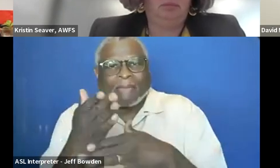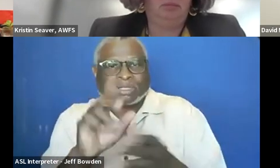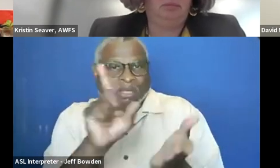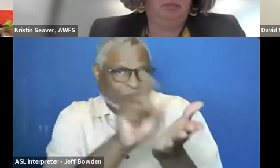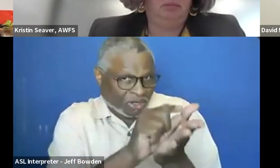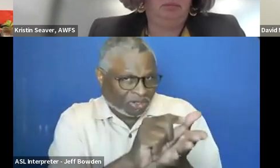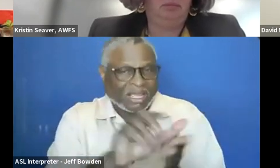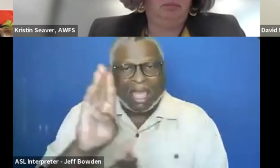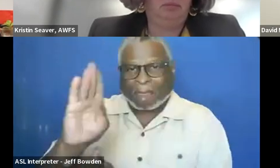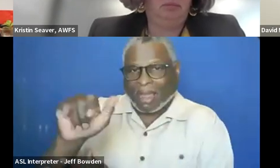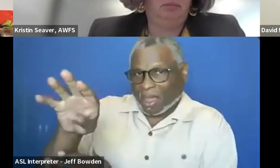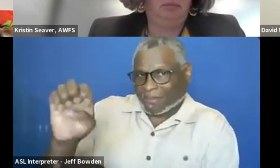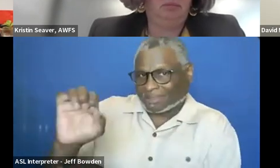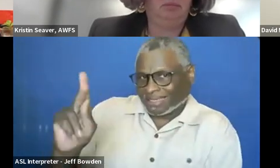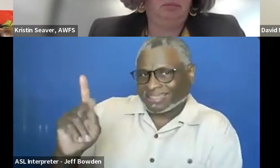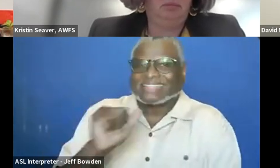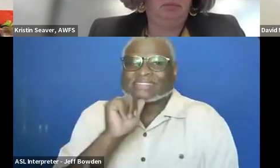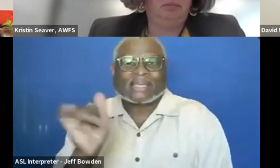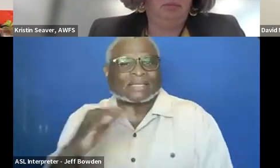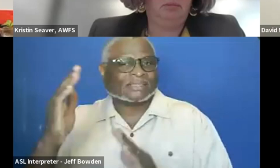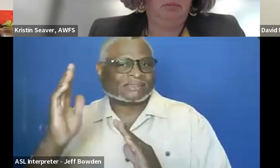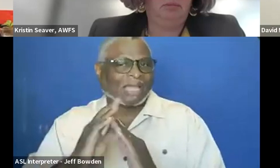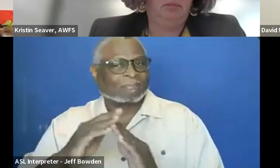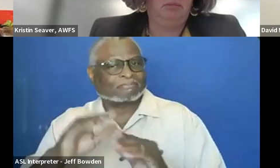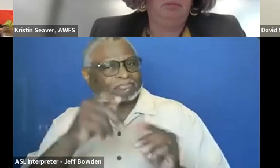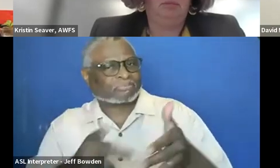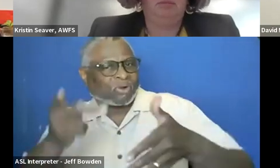and biobased just wasn't like at the top of our head. We didn't really understand.